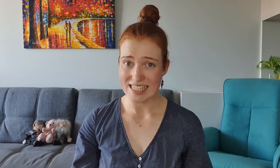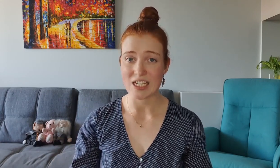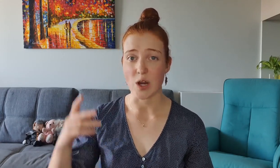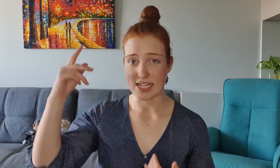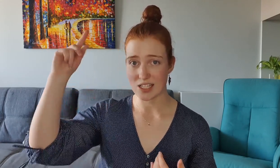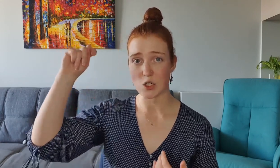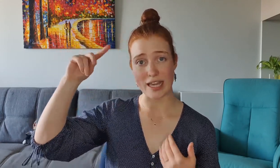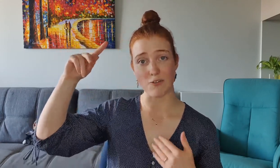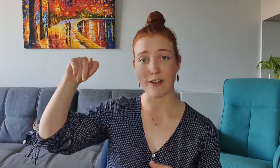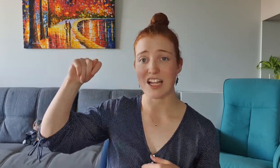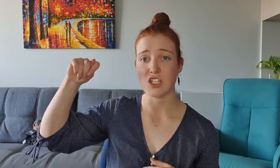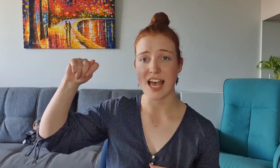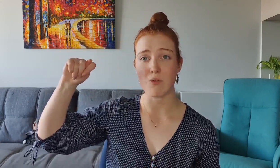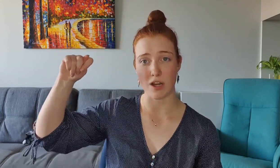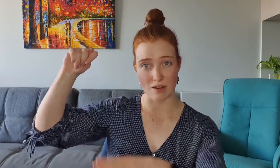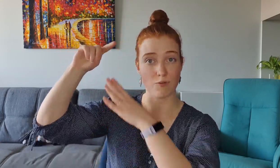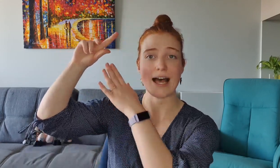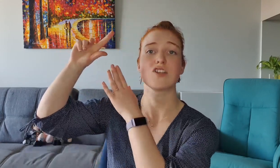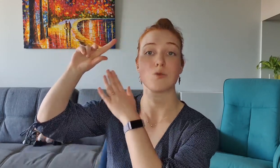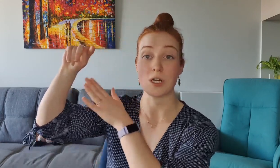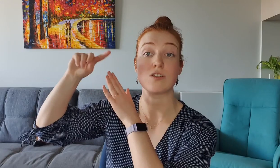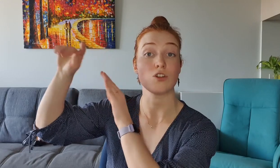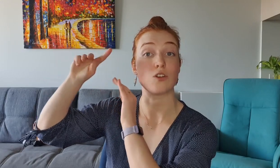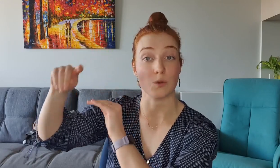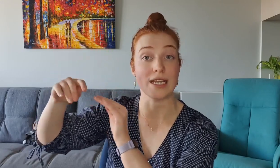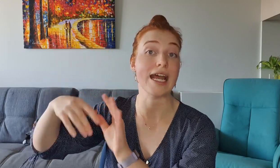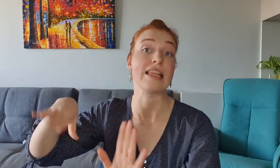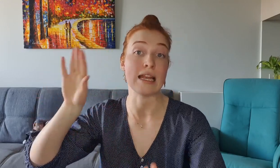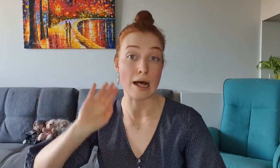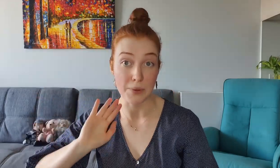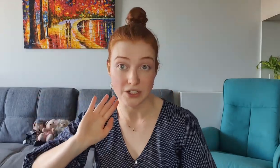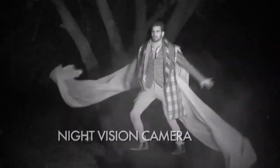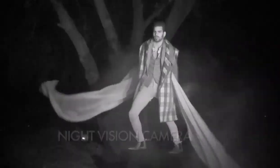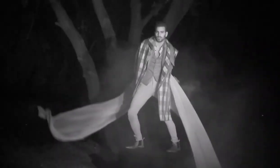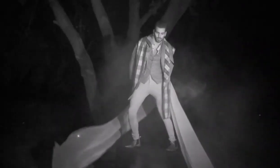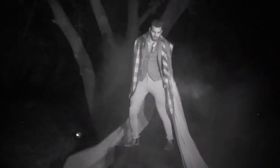He tries to do like a flashlight where it flashes, one, two, three, and then Nyle poses